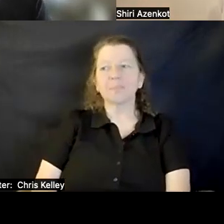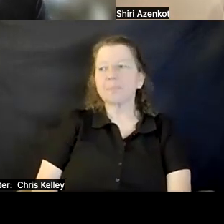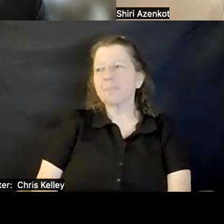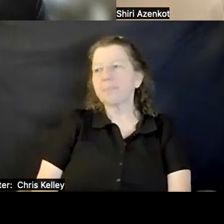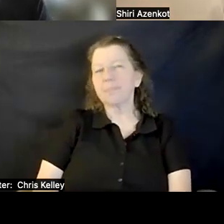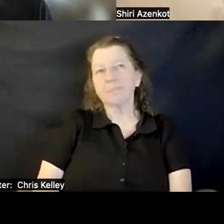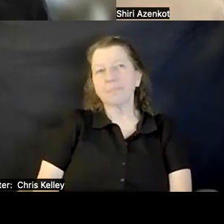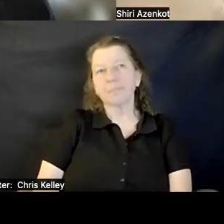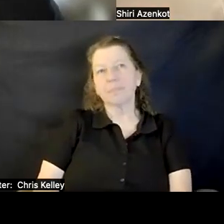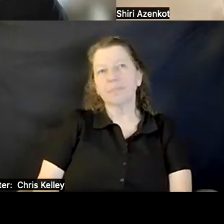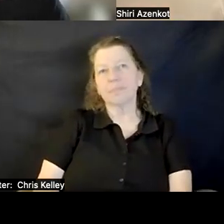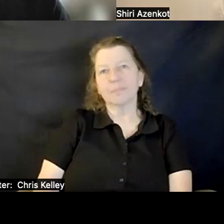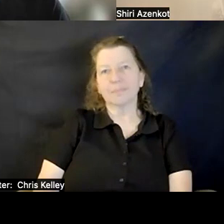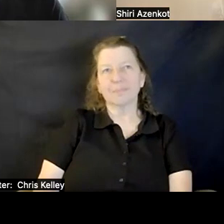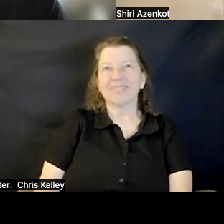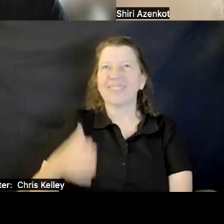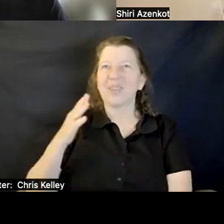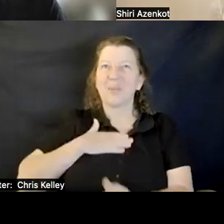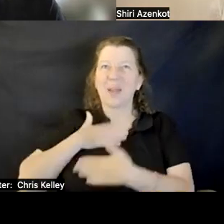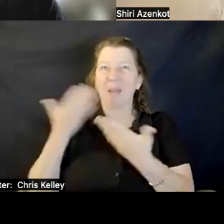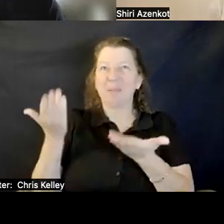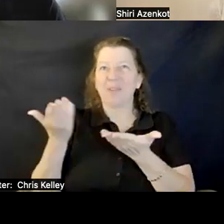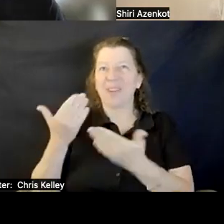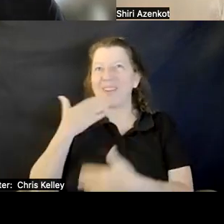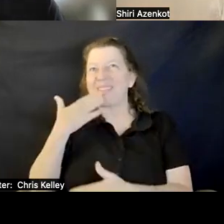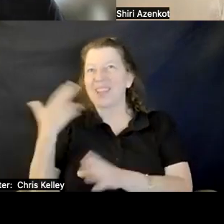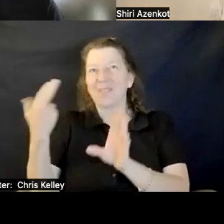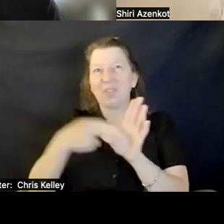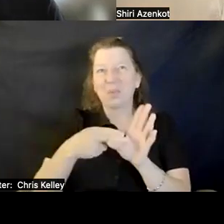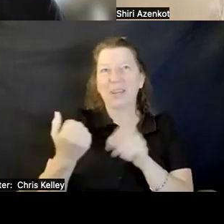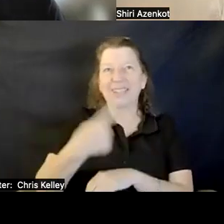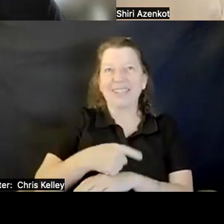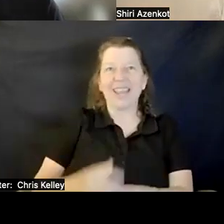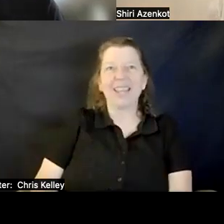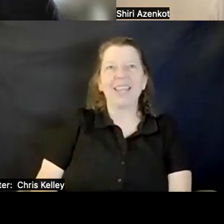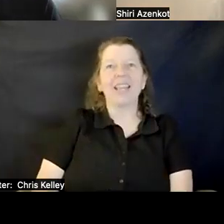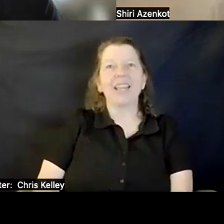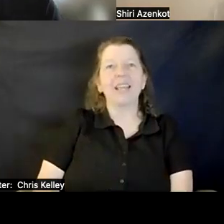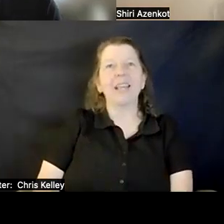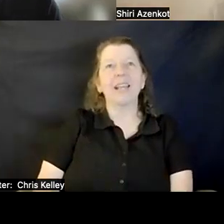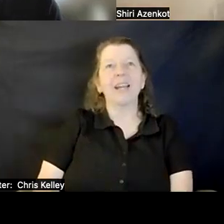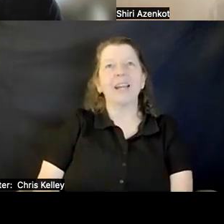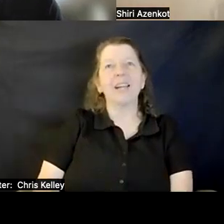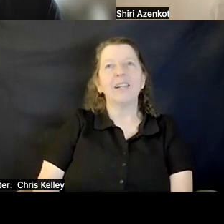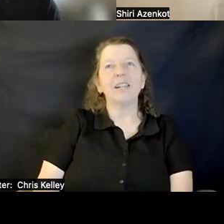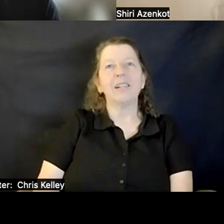Ricardo: We are happy to have you. Thank you for coming today. I have not seen you before.